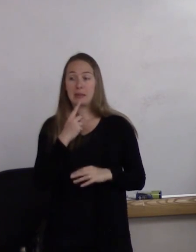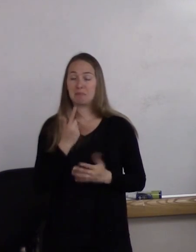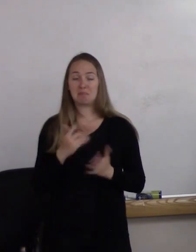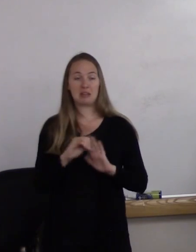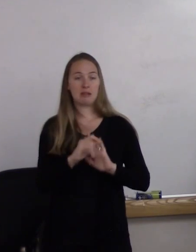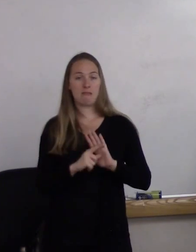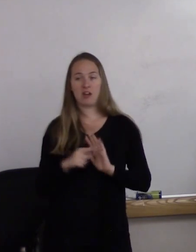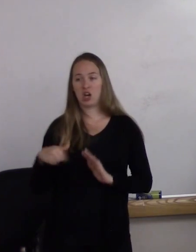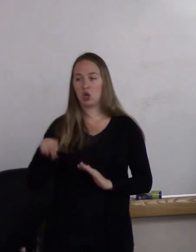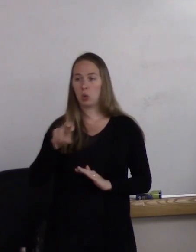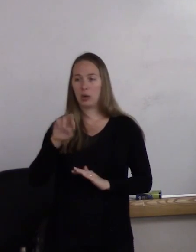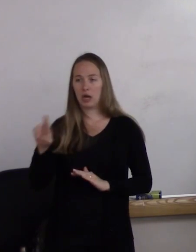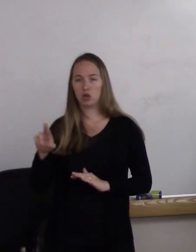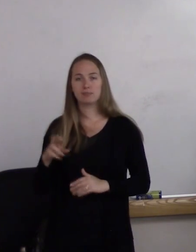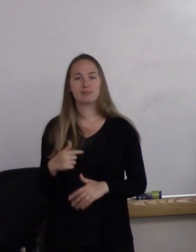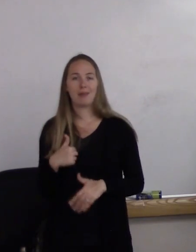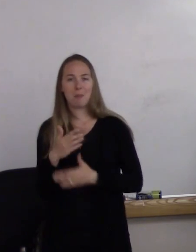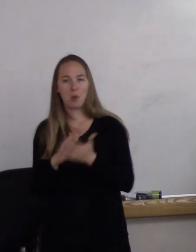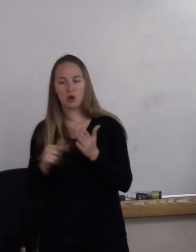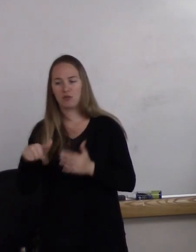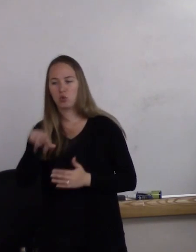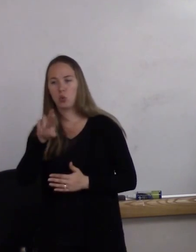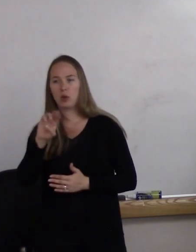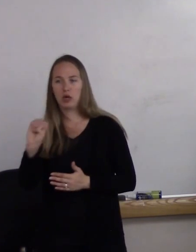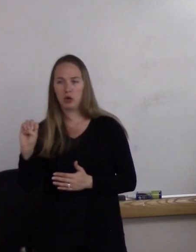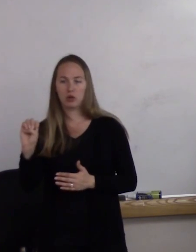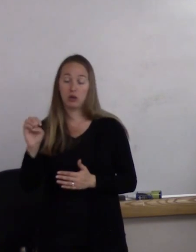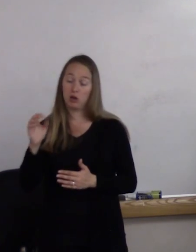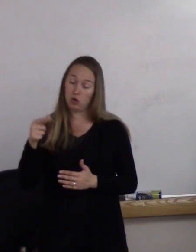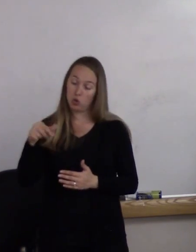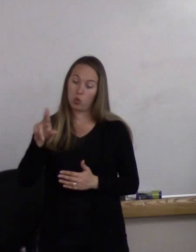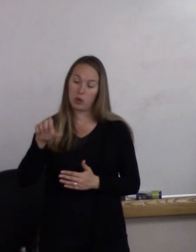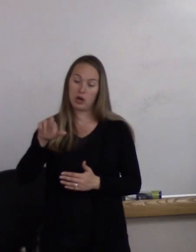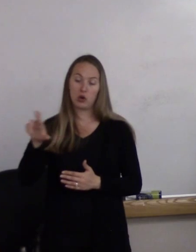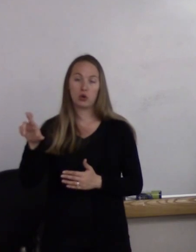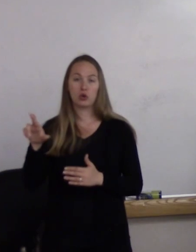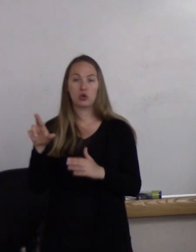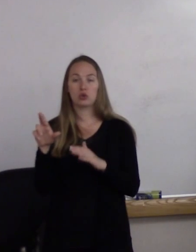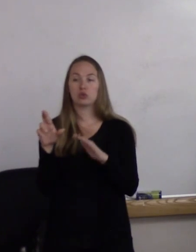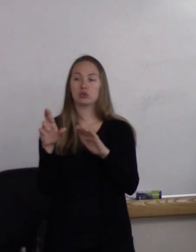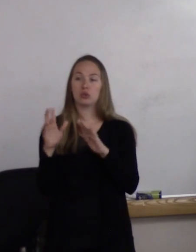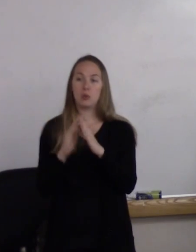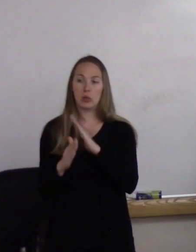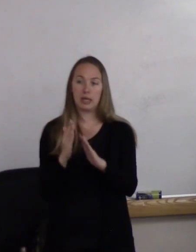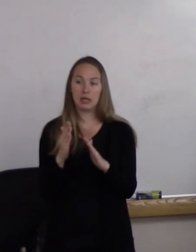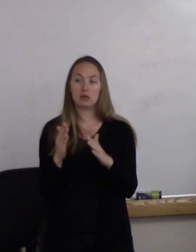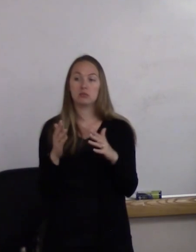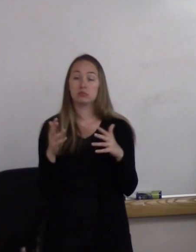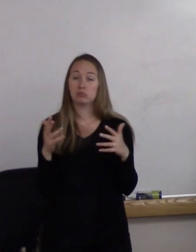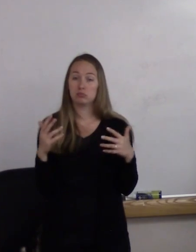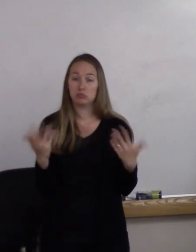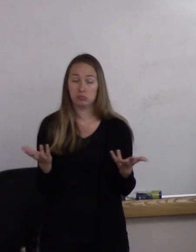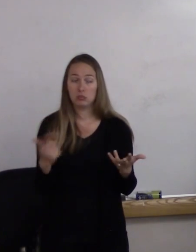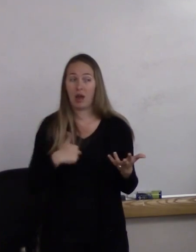or part of the queer community, and I think that that's definitely a good thing